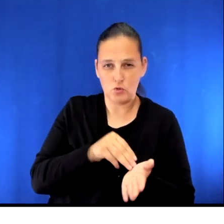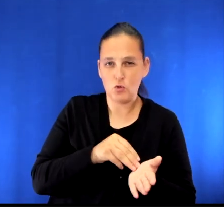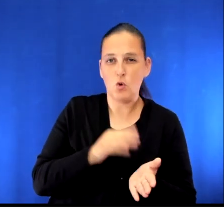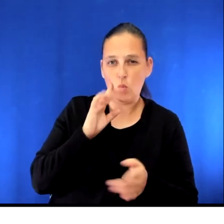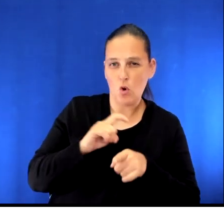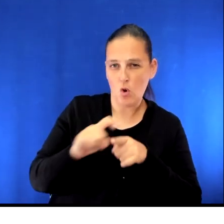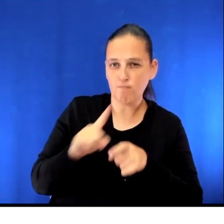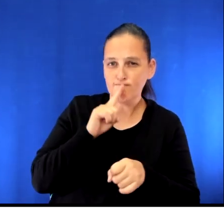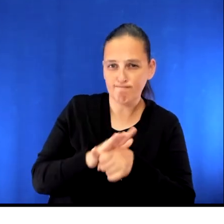the time of your surgery.